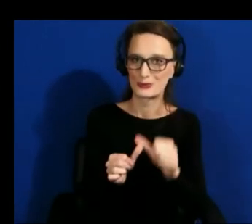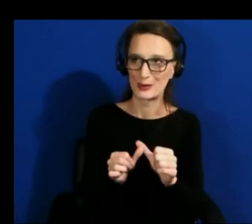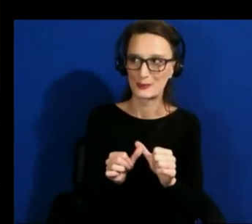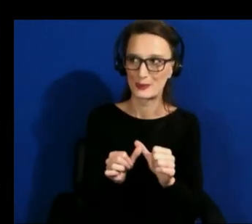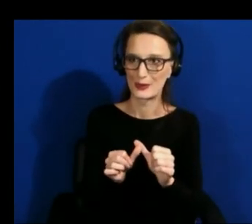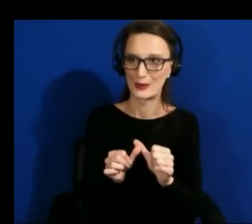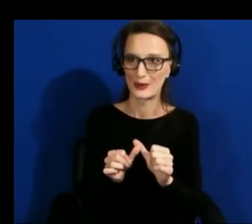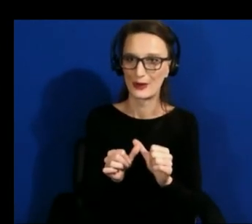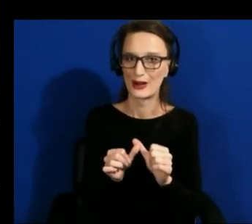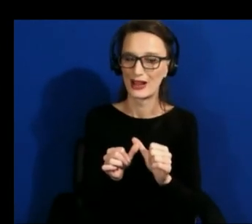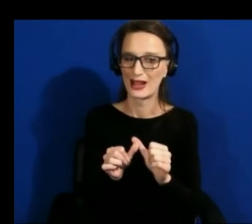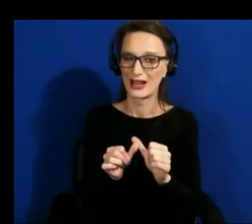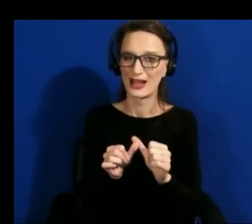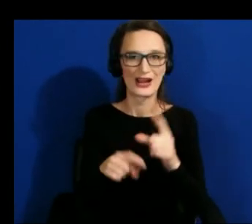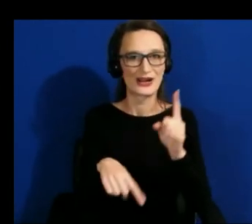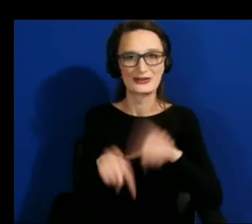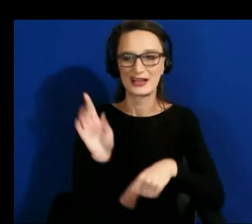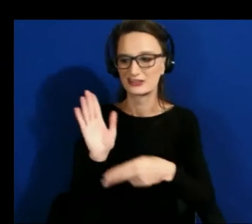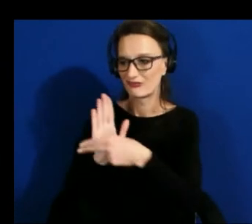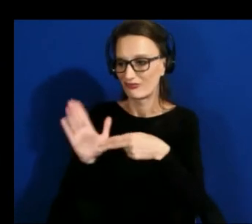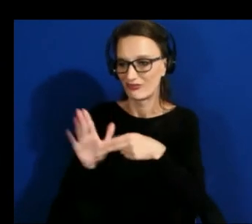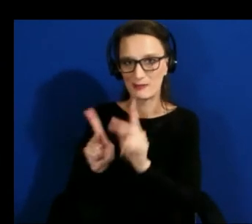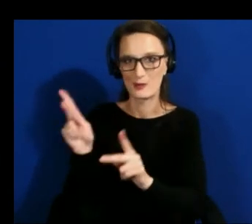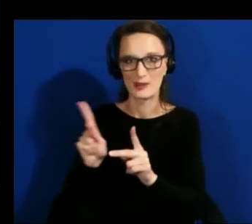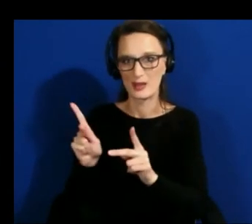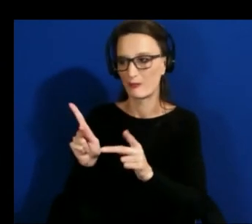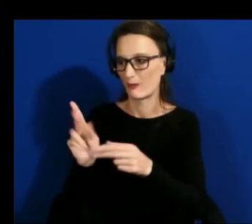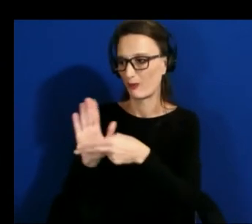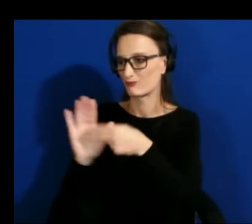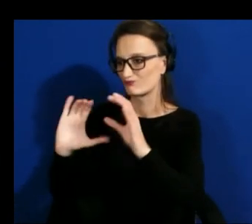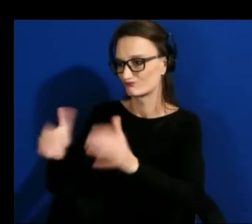in different categories but ultimately there's so much more